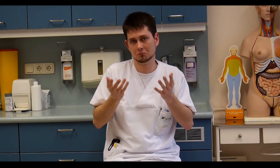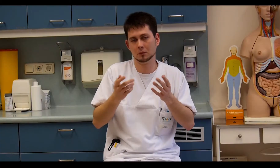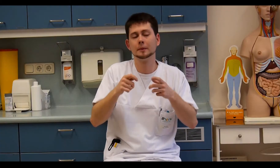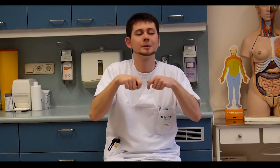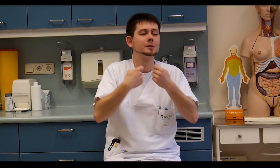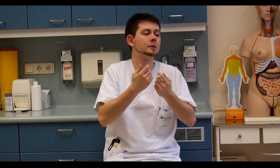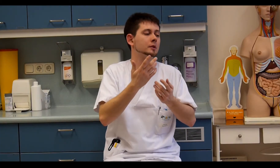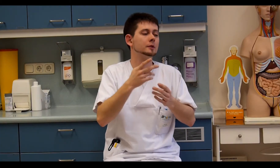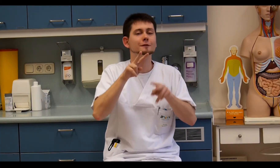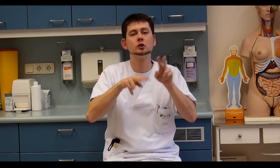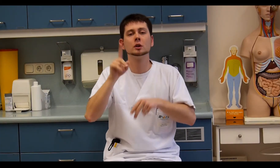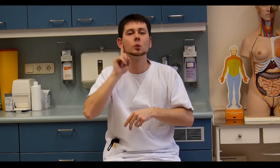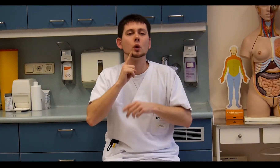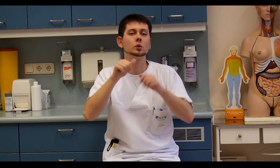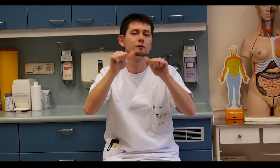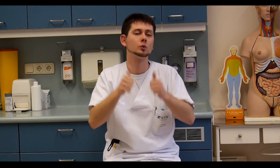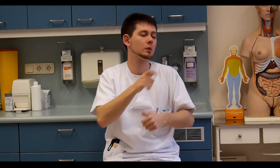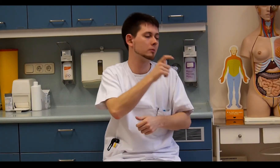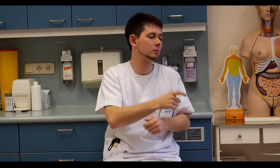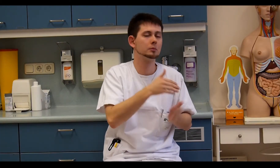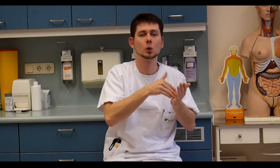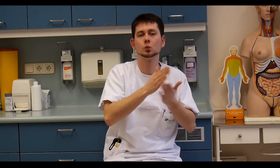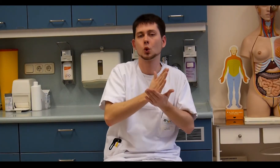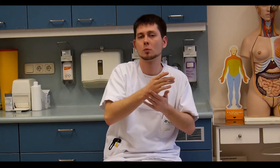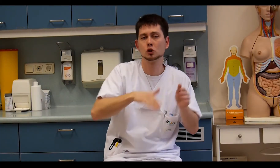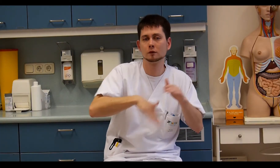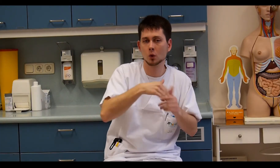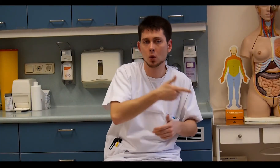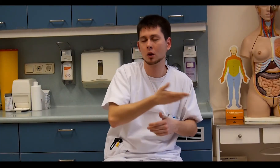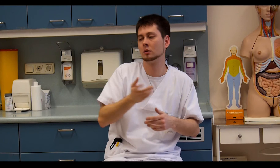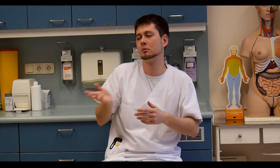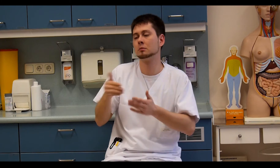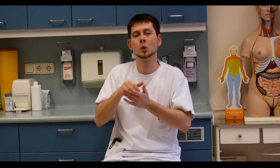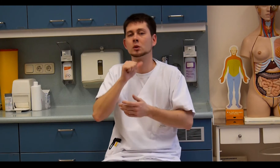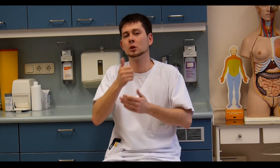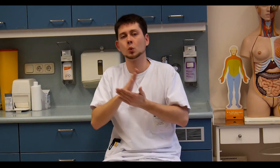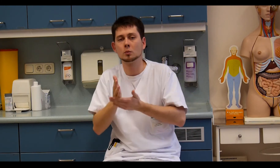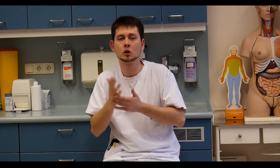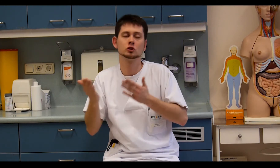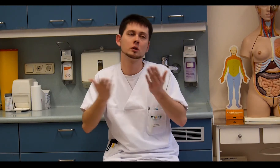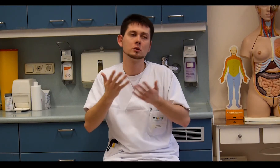There are various types of communication with Deaf people ... ... some of them need an interpreter, others don't ...